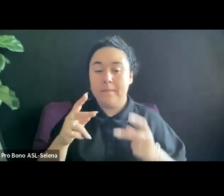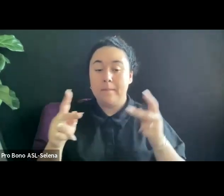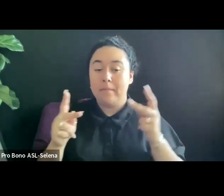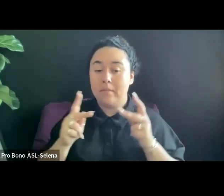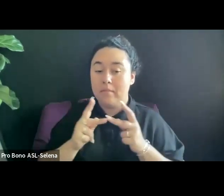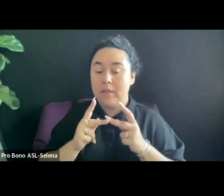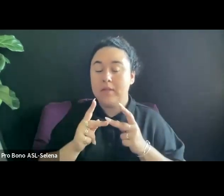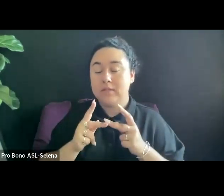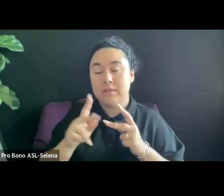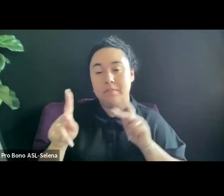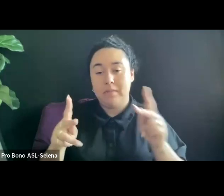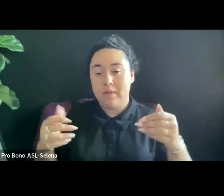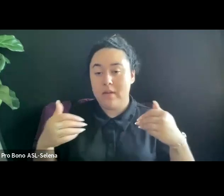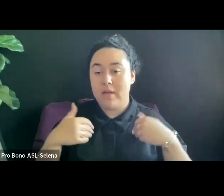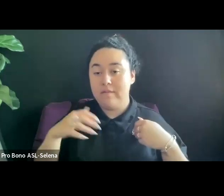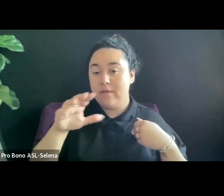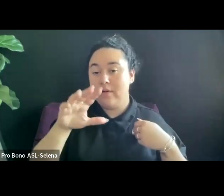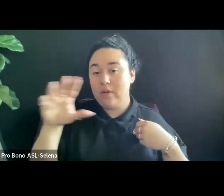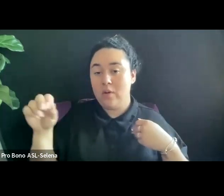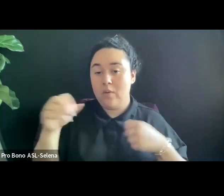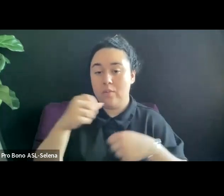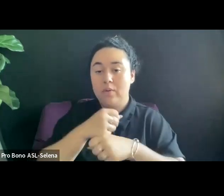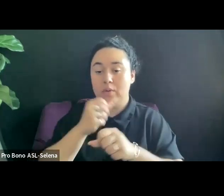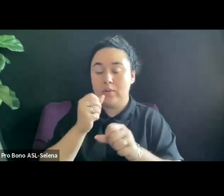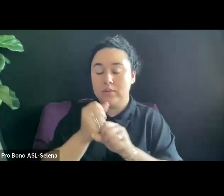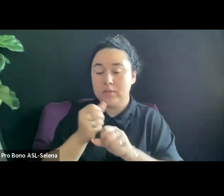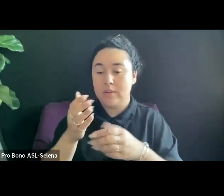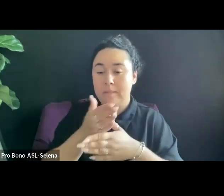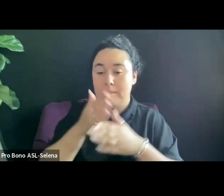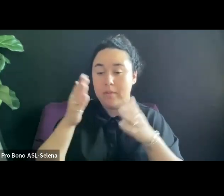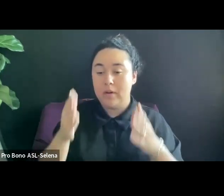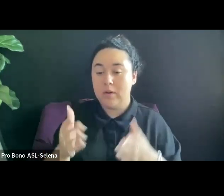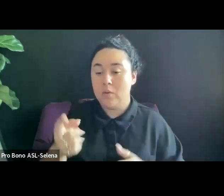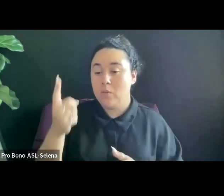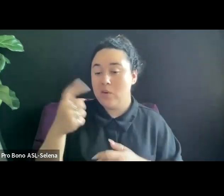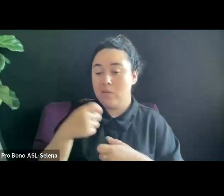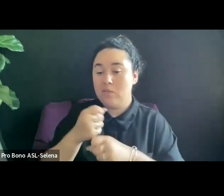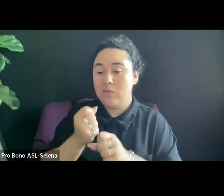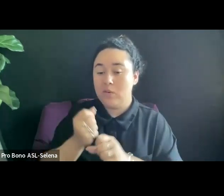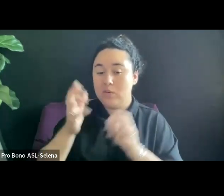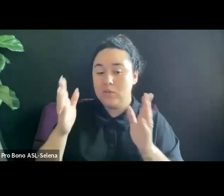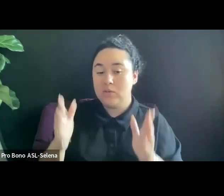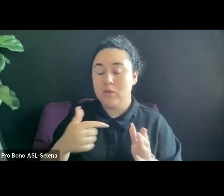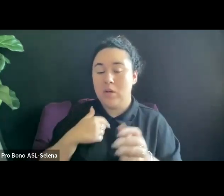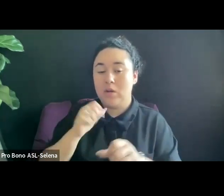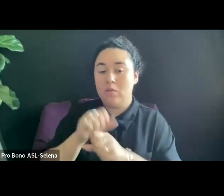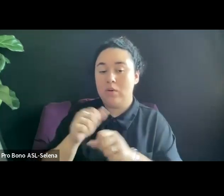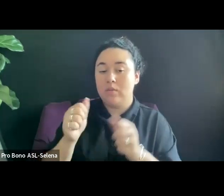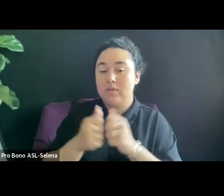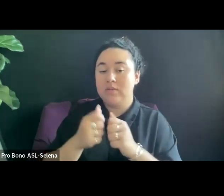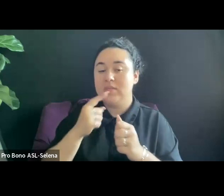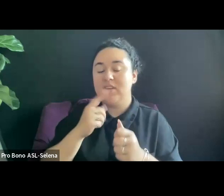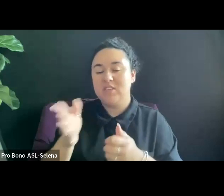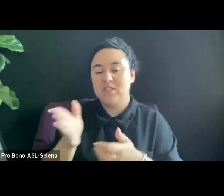ONE PRODUCER I WORKED WITH SAID SHE BUDGETS TO ATTEND AT LEAST THREE OF THE SAME EVENTS EVERY YEAR